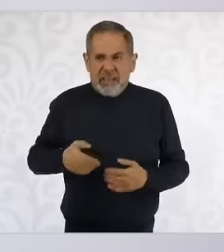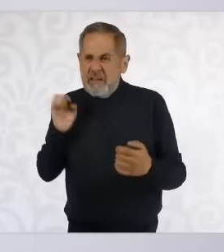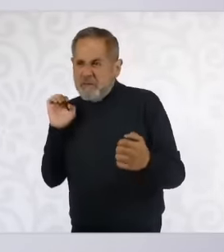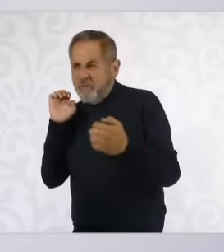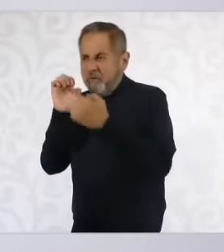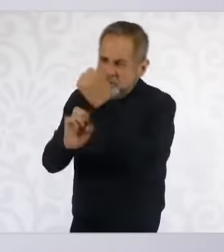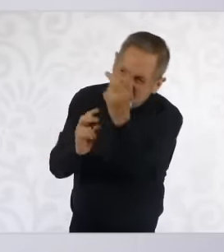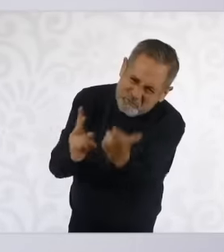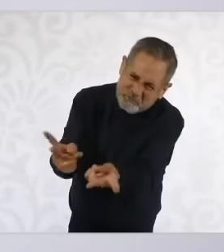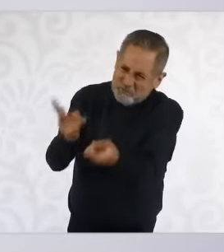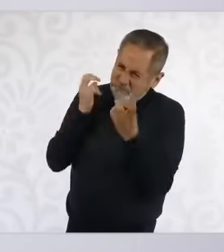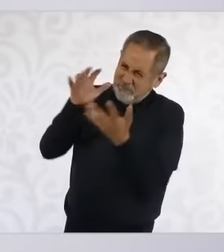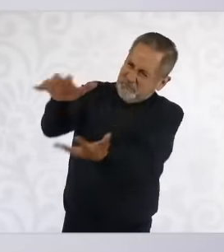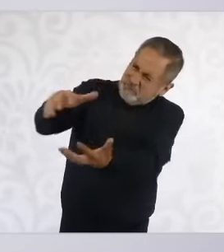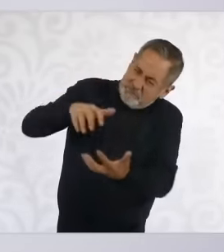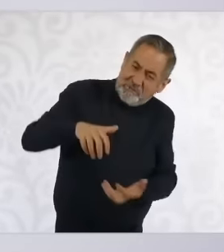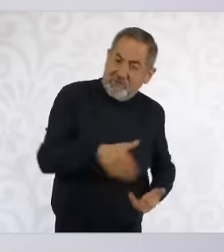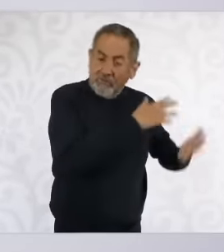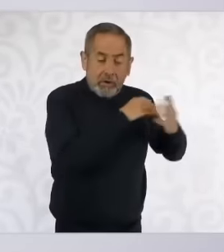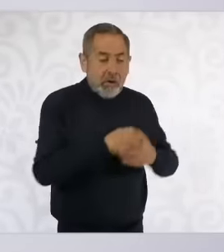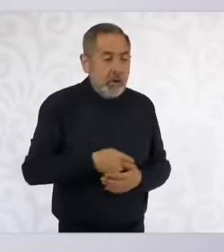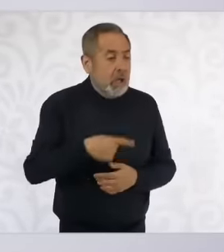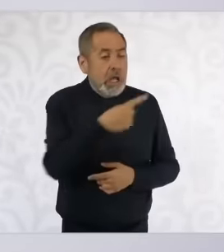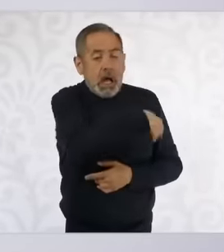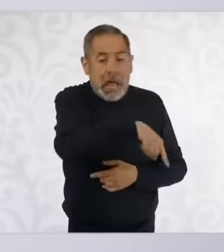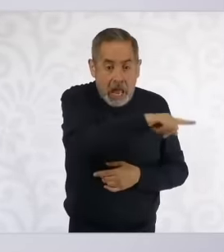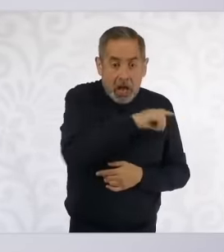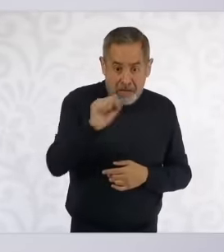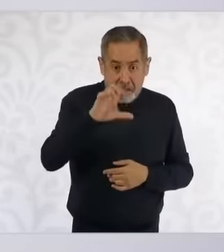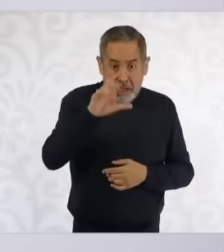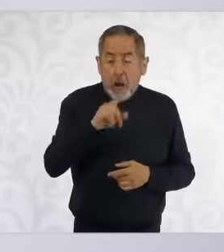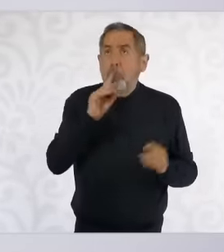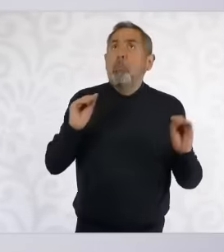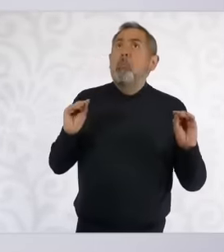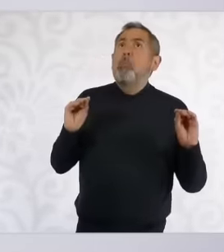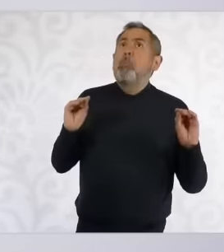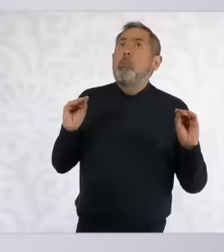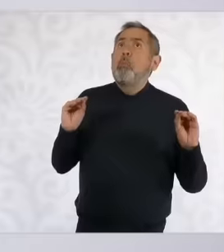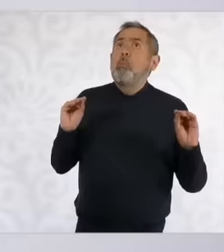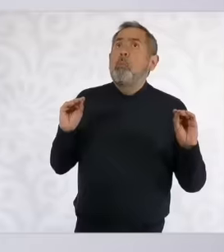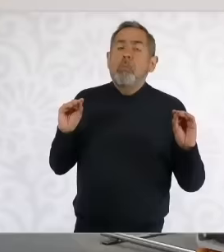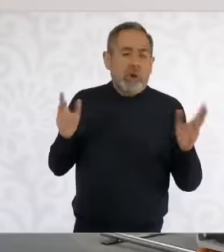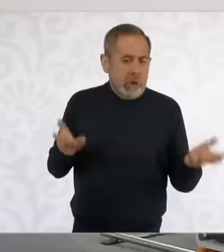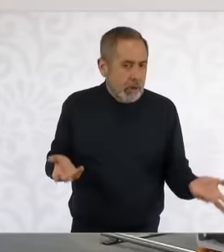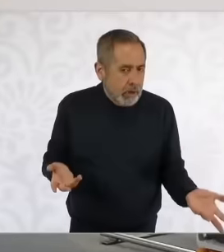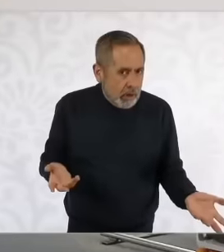well, López